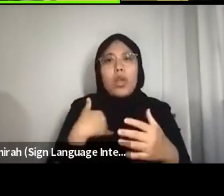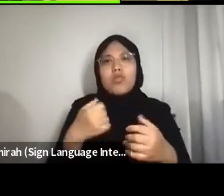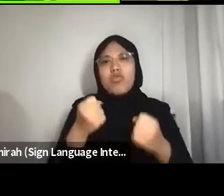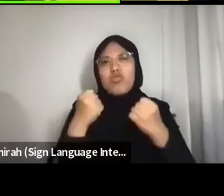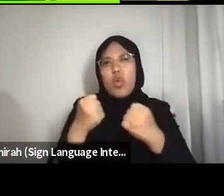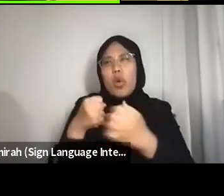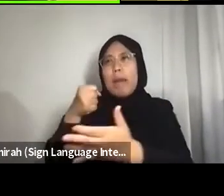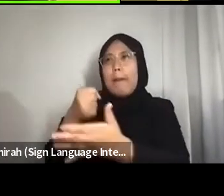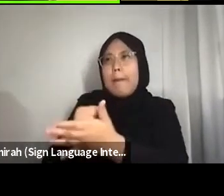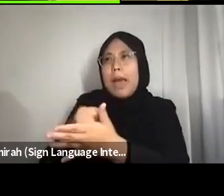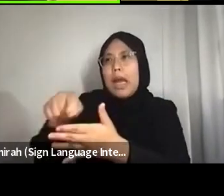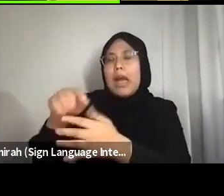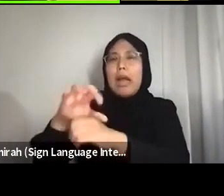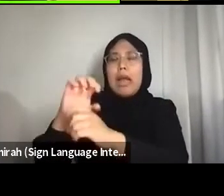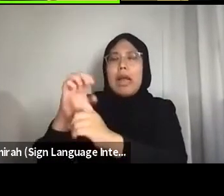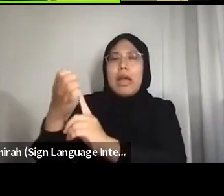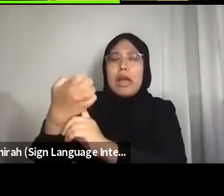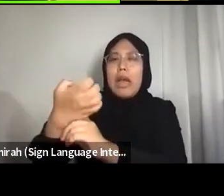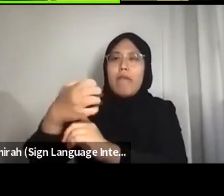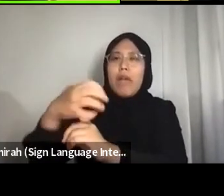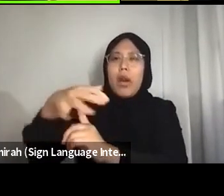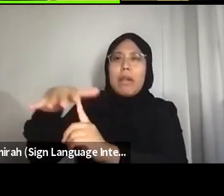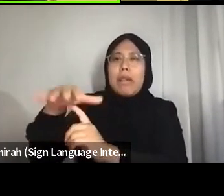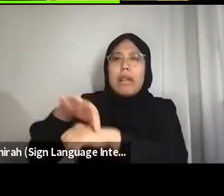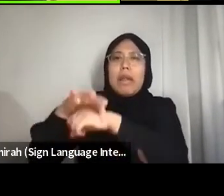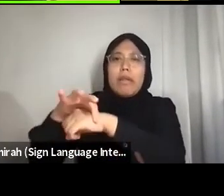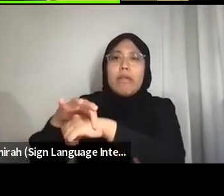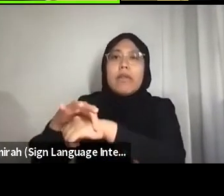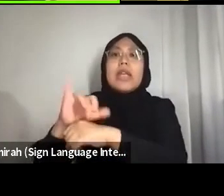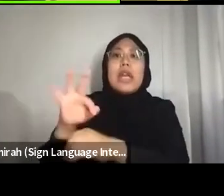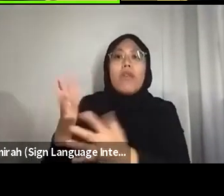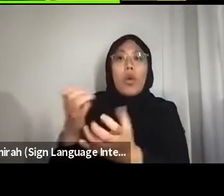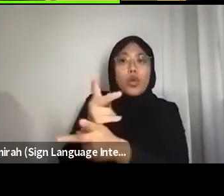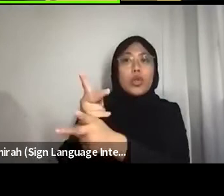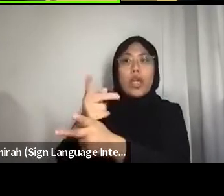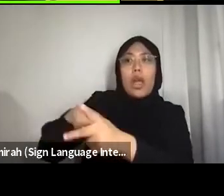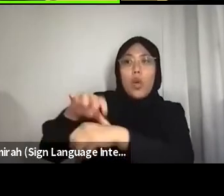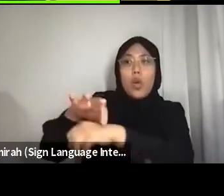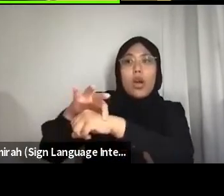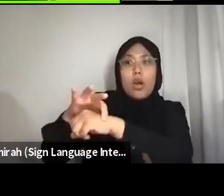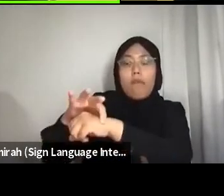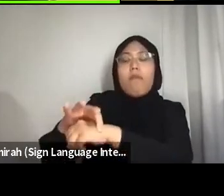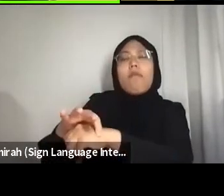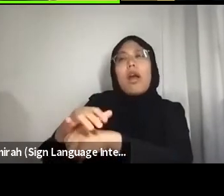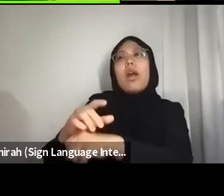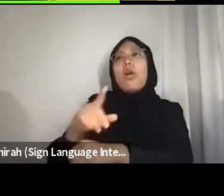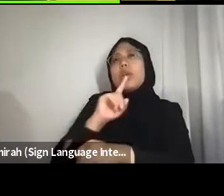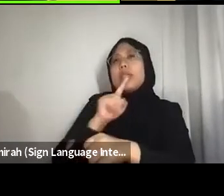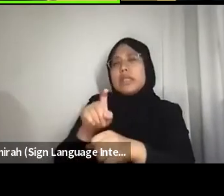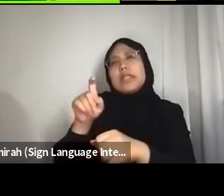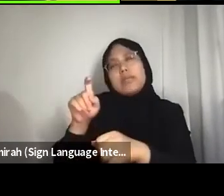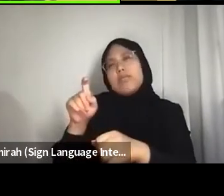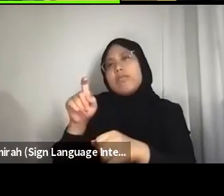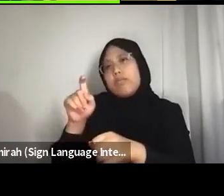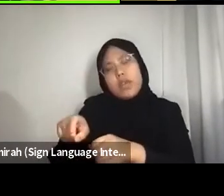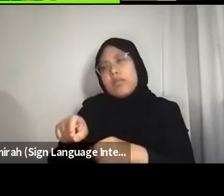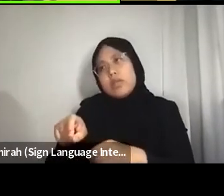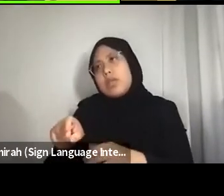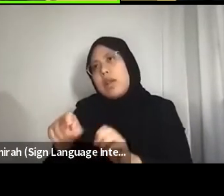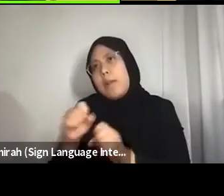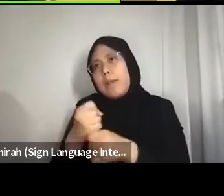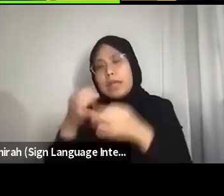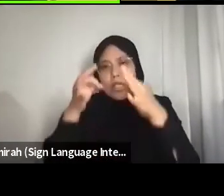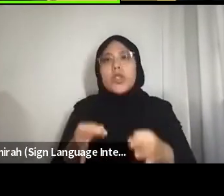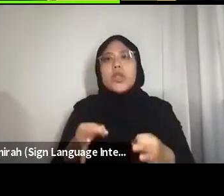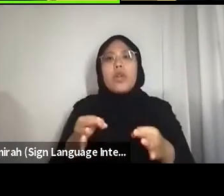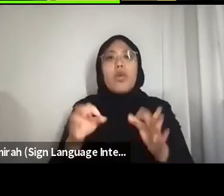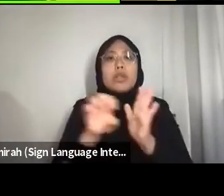So then the question is, if we want to make kin and care for our earth, we need to make certain decisions, like choosing not to have children for example.